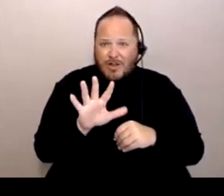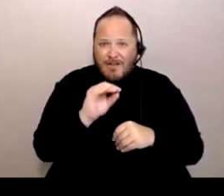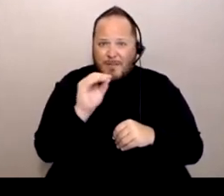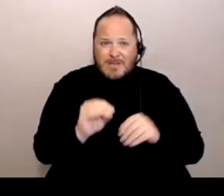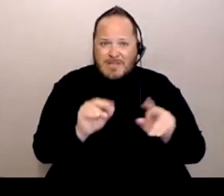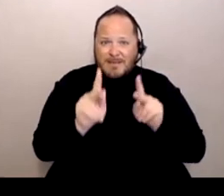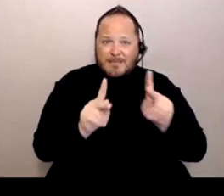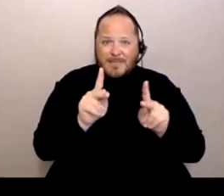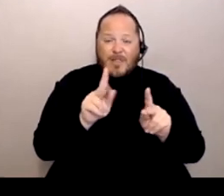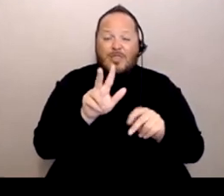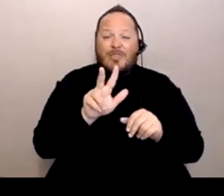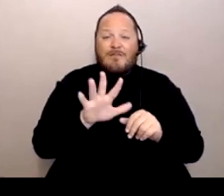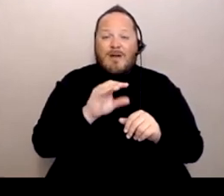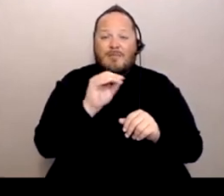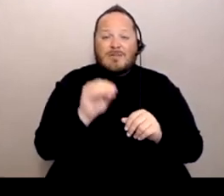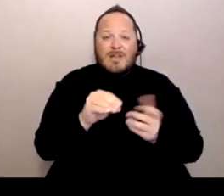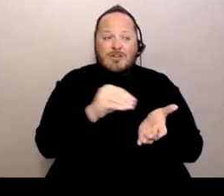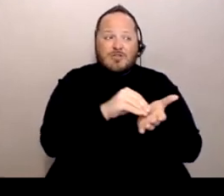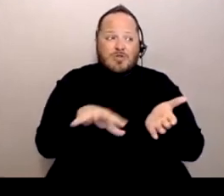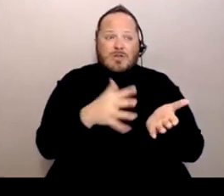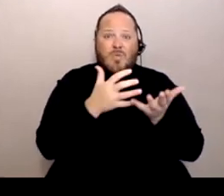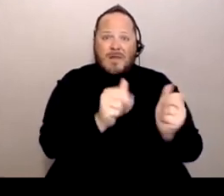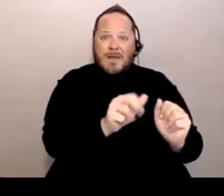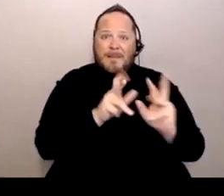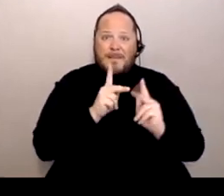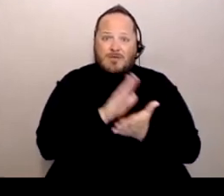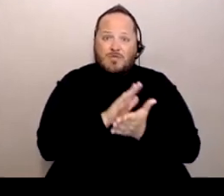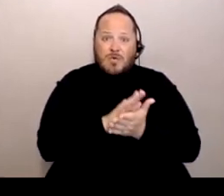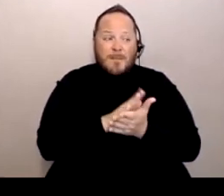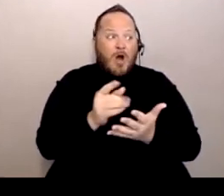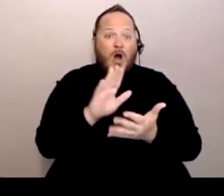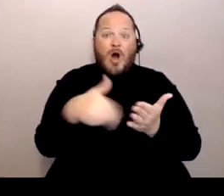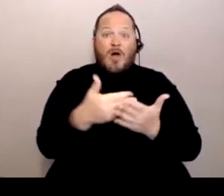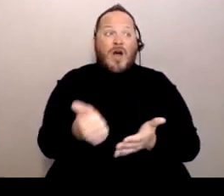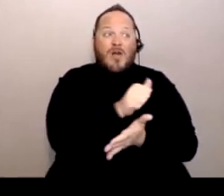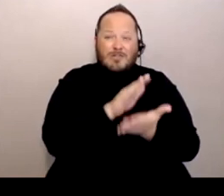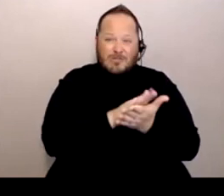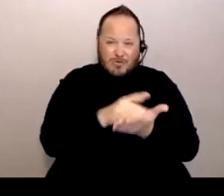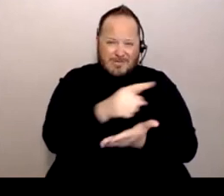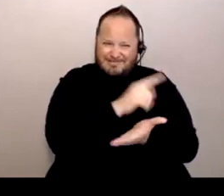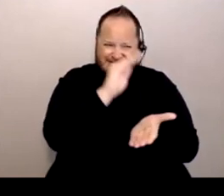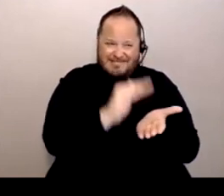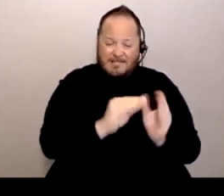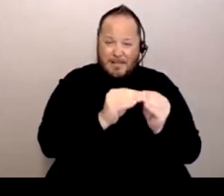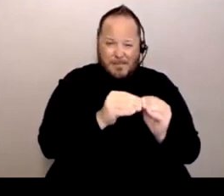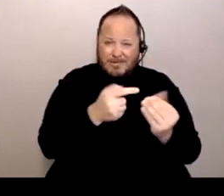at one particular school that we're gonna come back, but the rest were lower than that. And so again, it also depends on